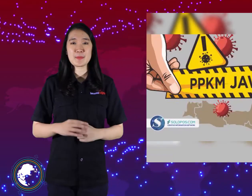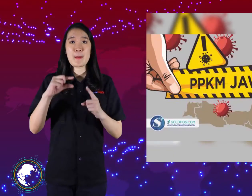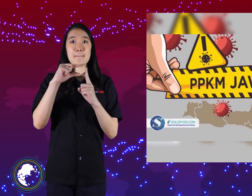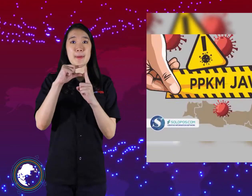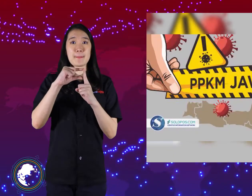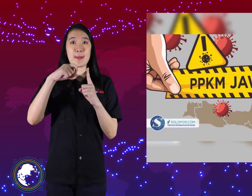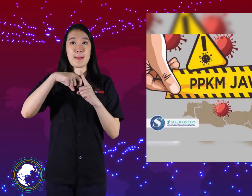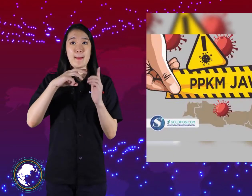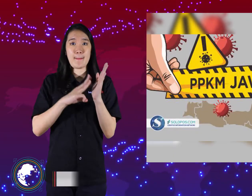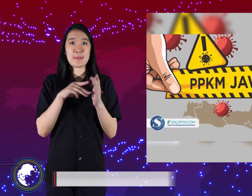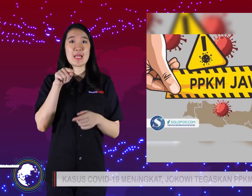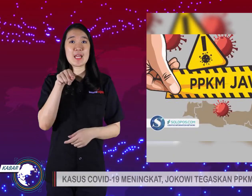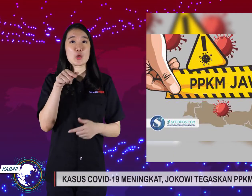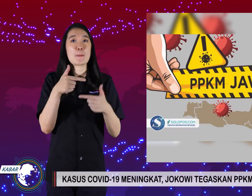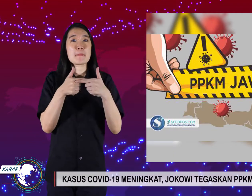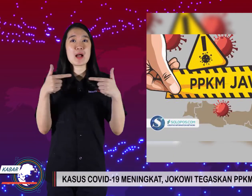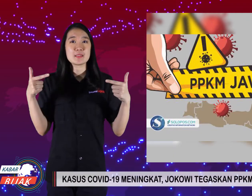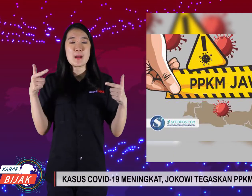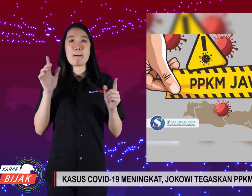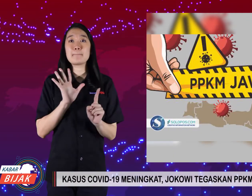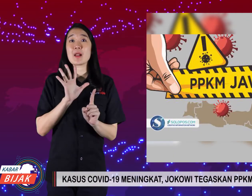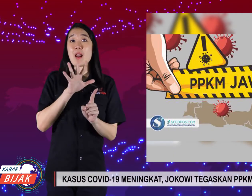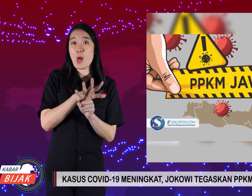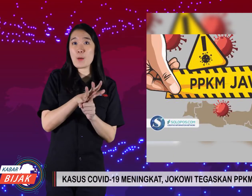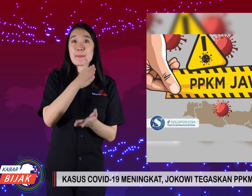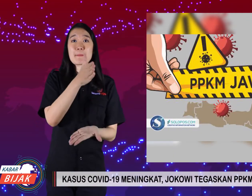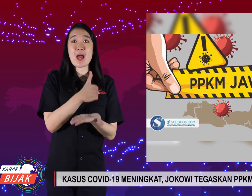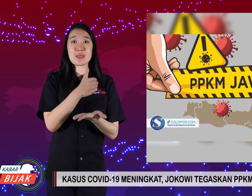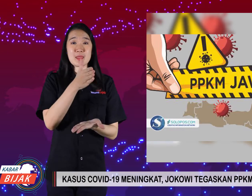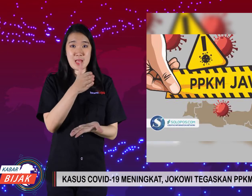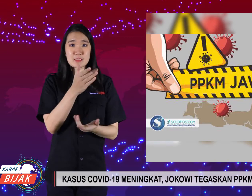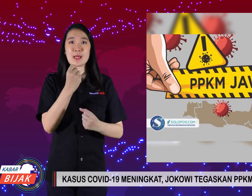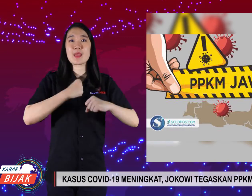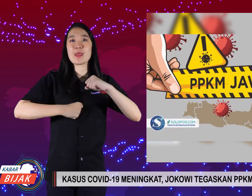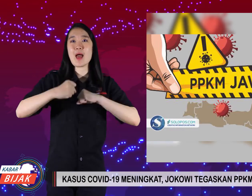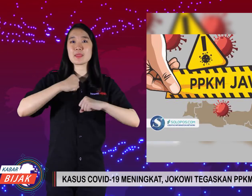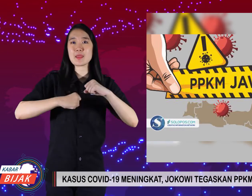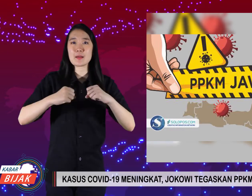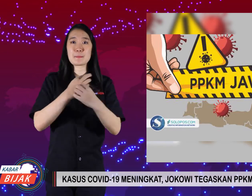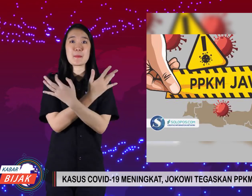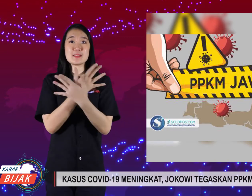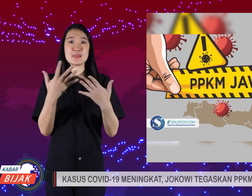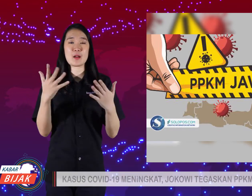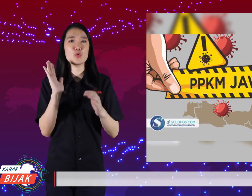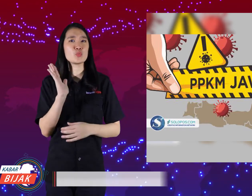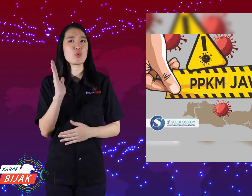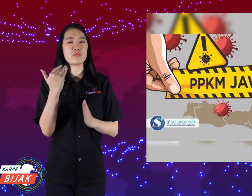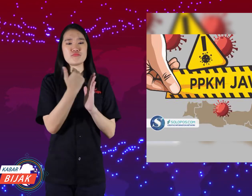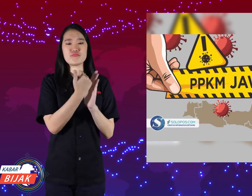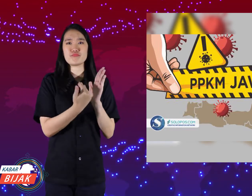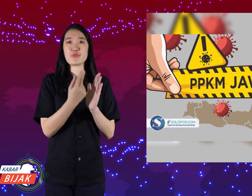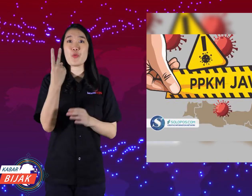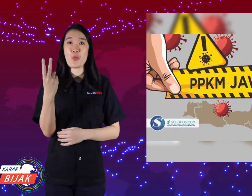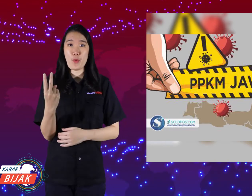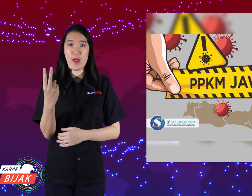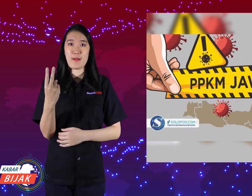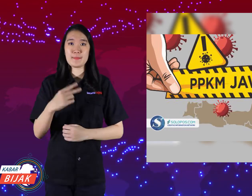PPKM or Enforcement of Restrictions onActivities CommunityHas been implemented for 2 stages.